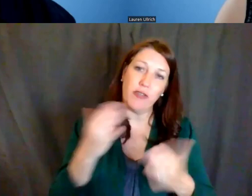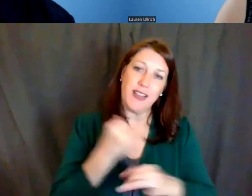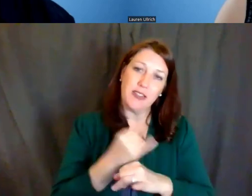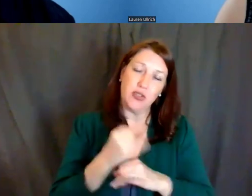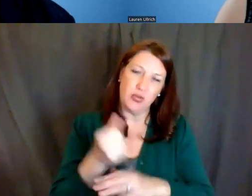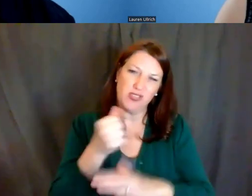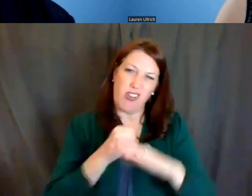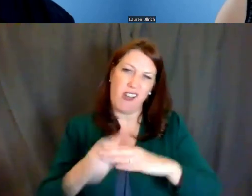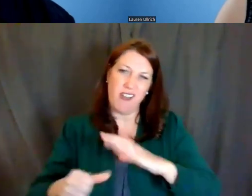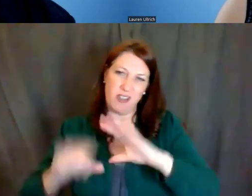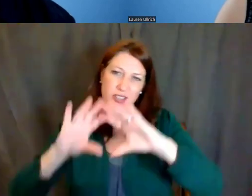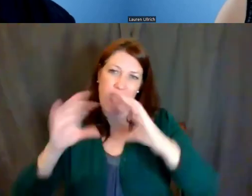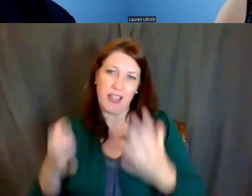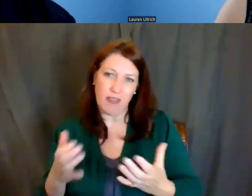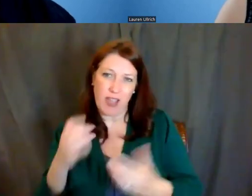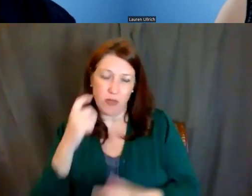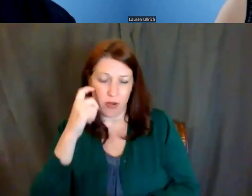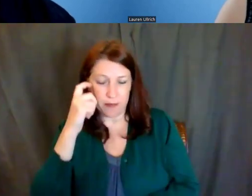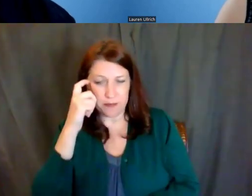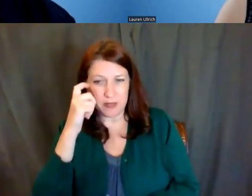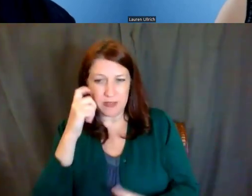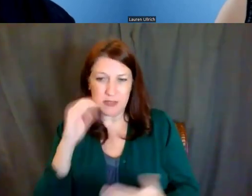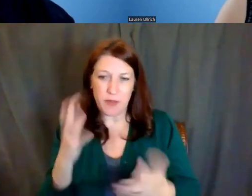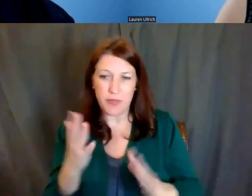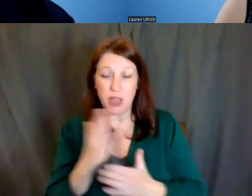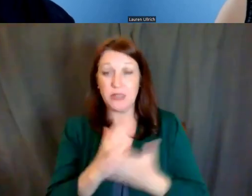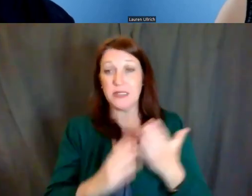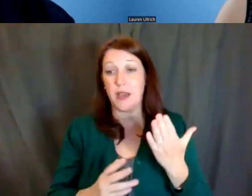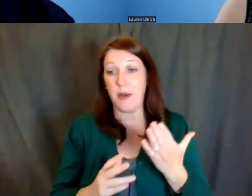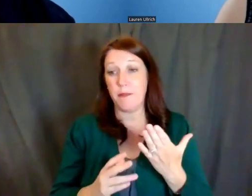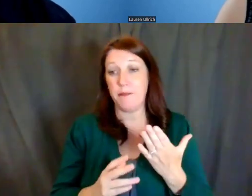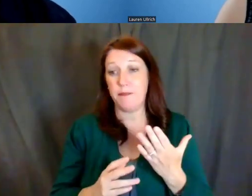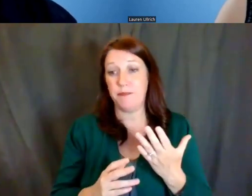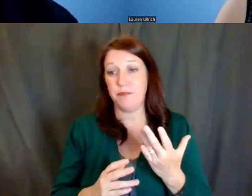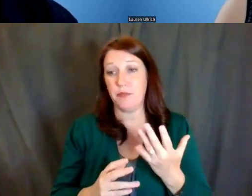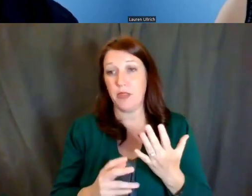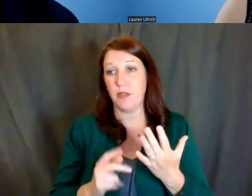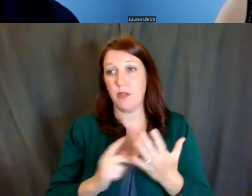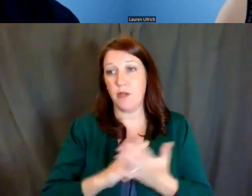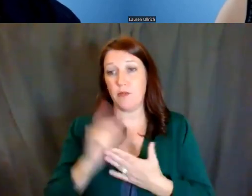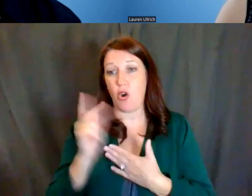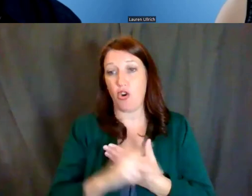So there are programs that are looking to increase diversity